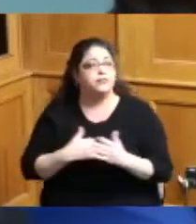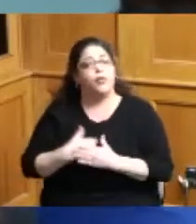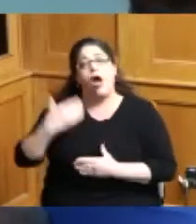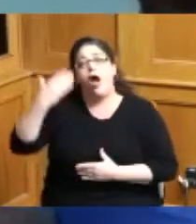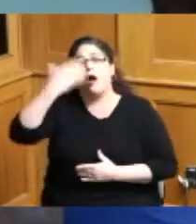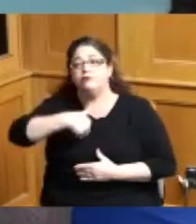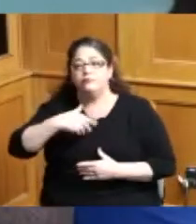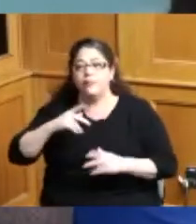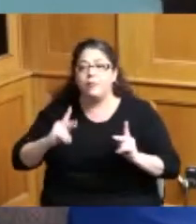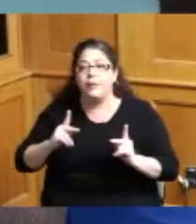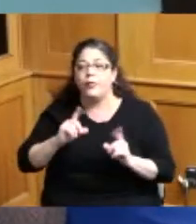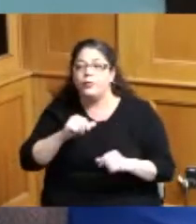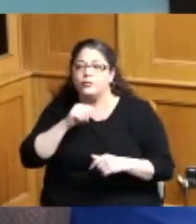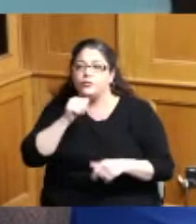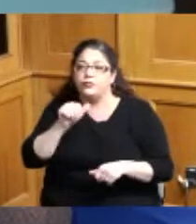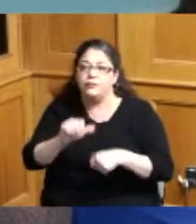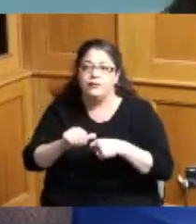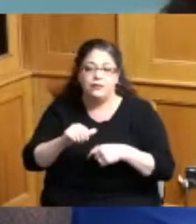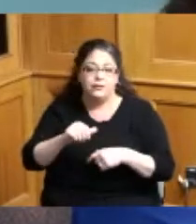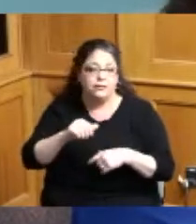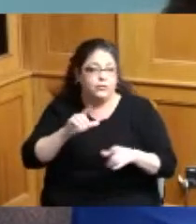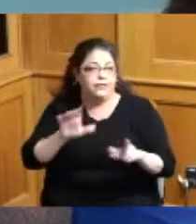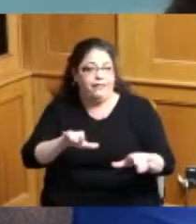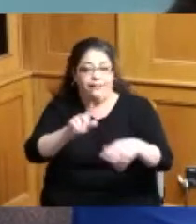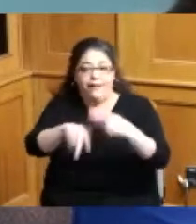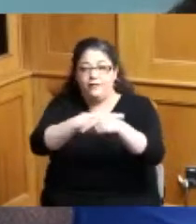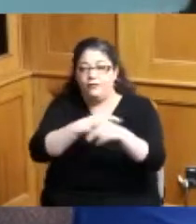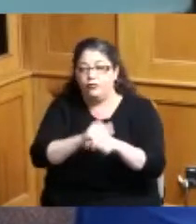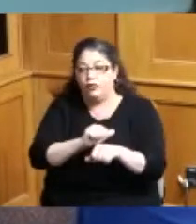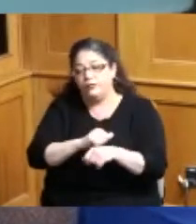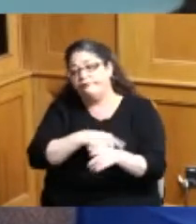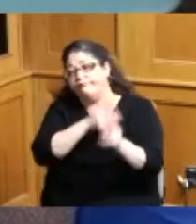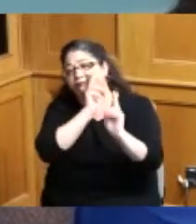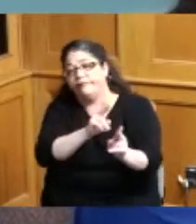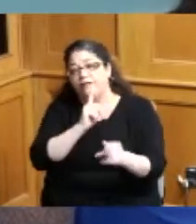that do that type of work so this is just a great day and I just thank you for the time